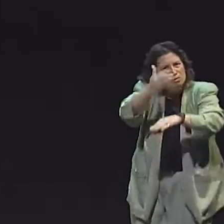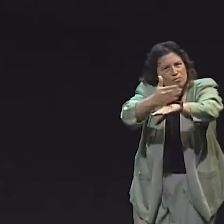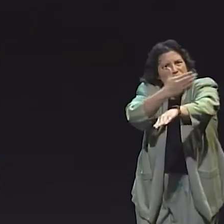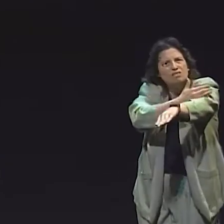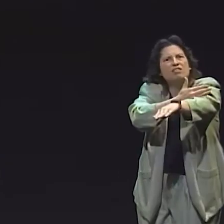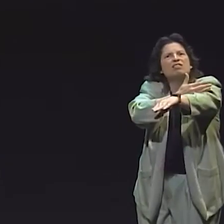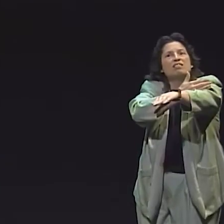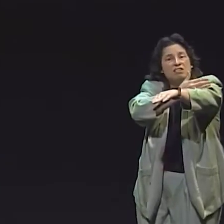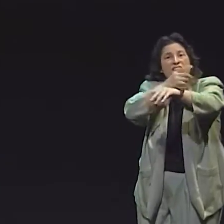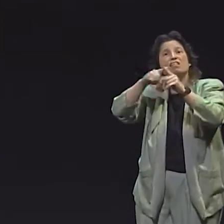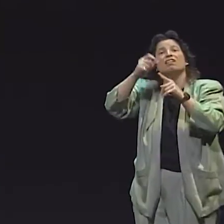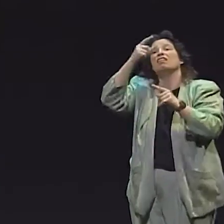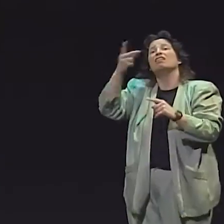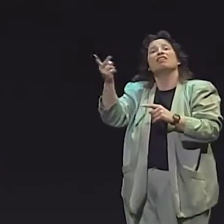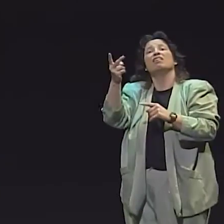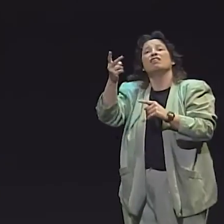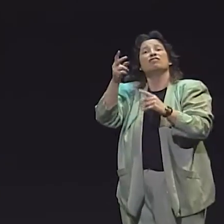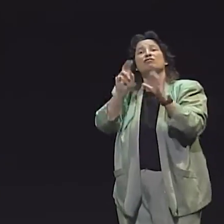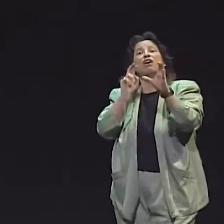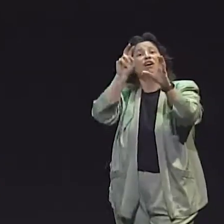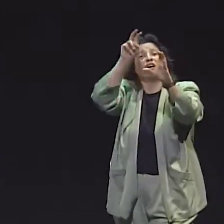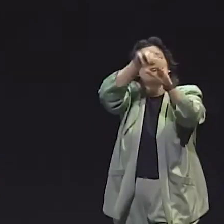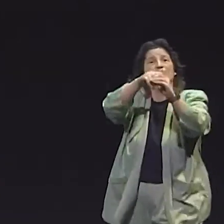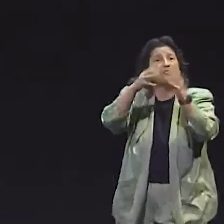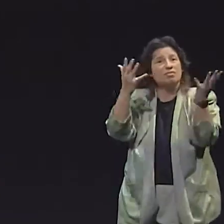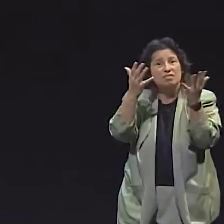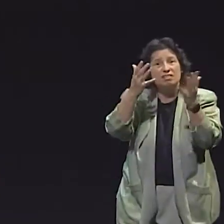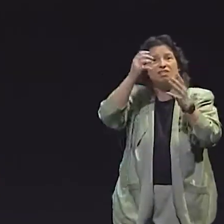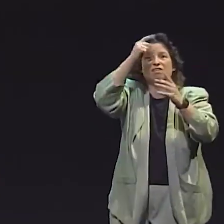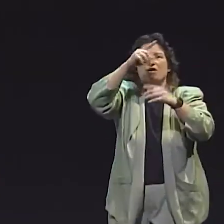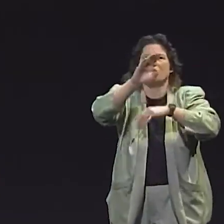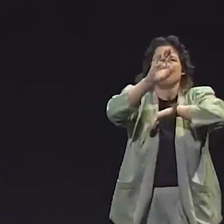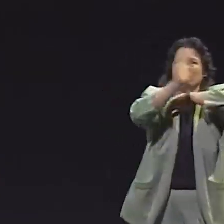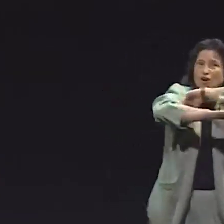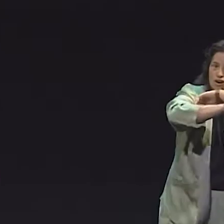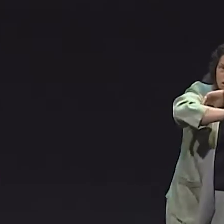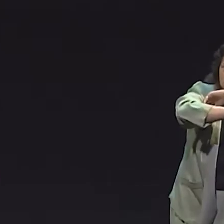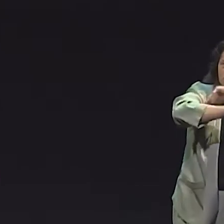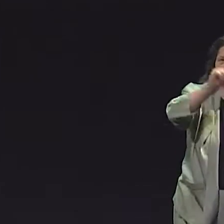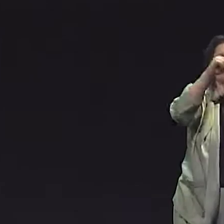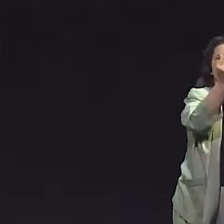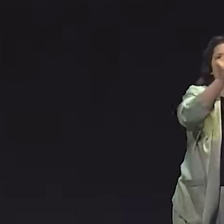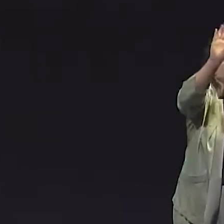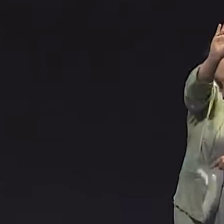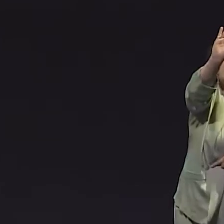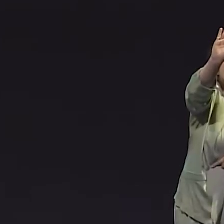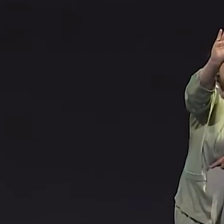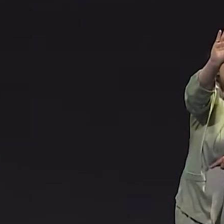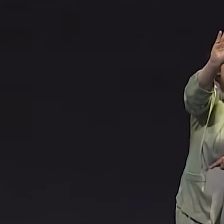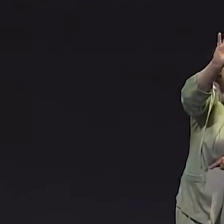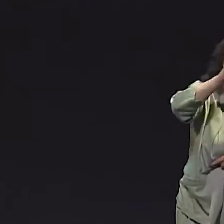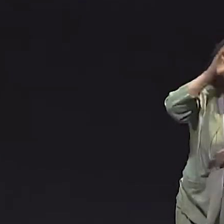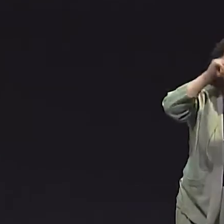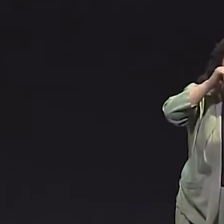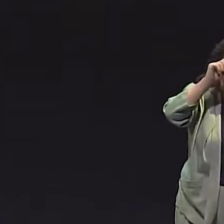WHEN WE LOOK AT THE CHILDREN, C1 AND C3, WE SEE THEY ALSO IMPROVED, BUT NOT QUITE AS MUCH.